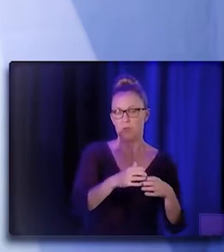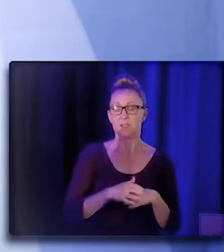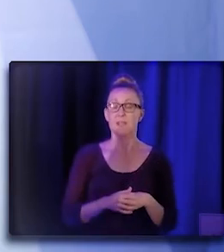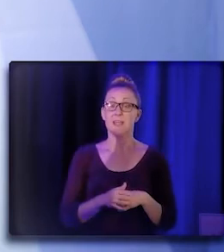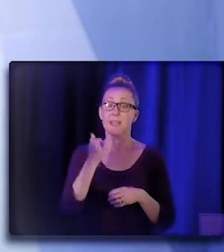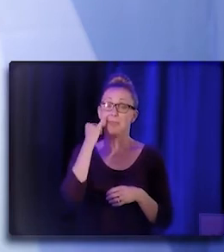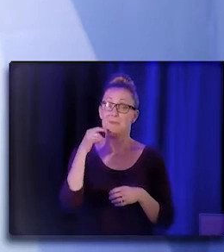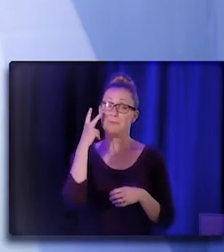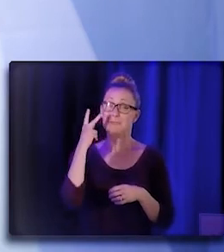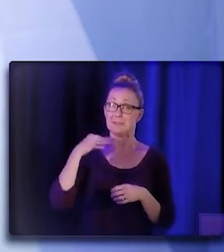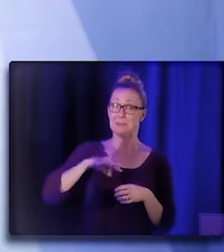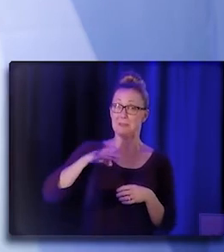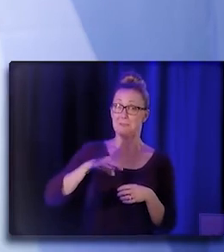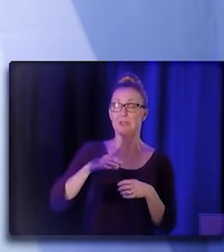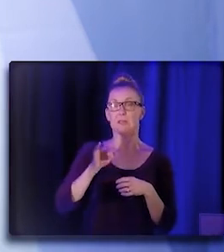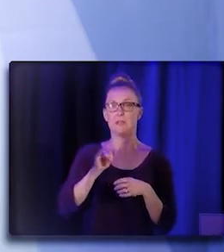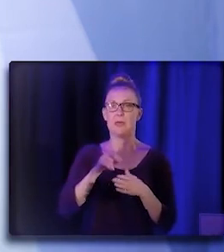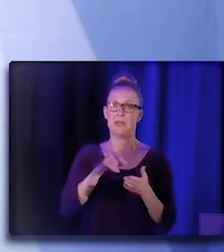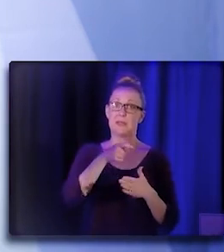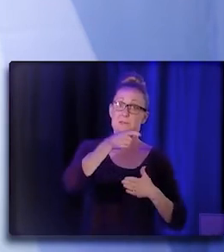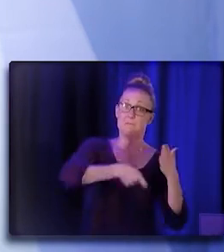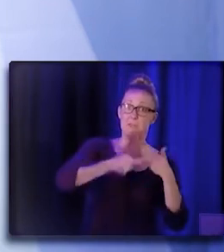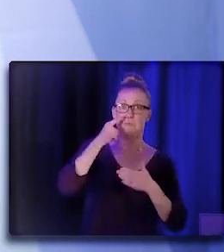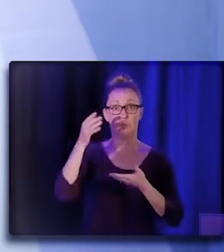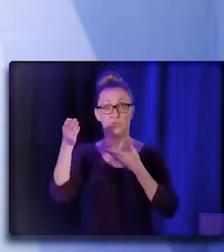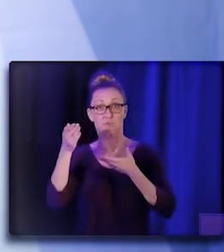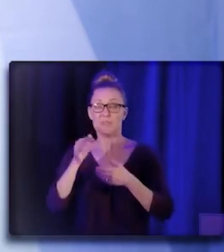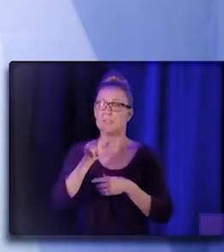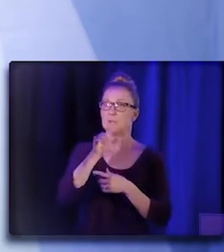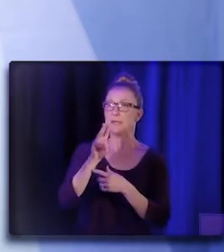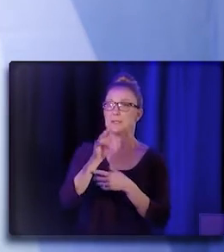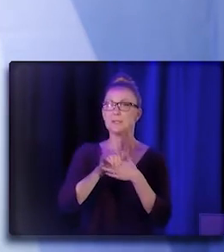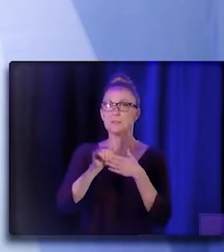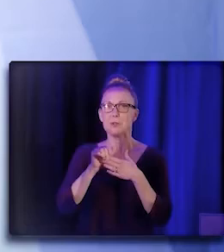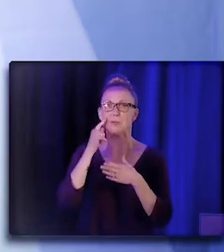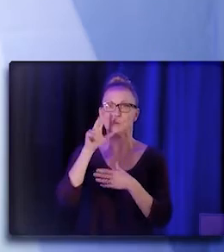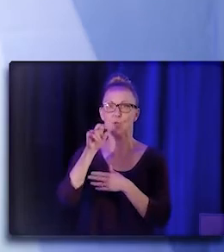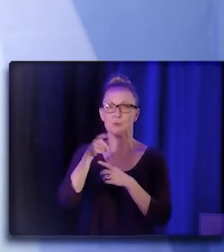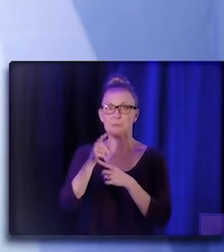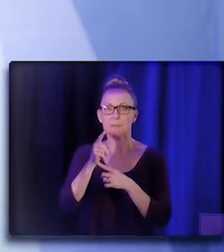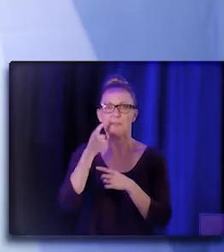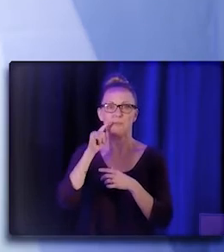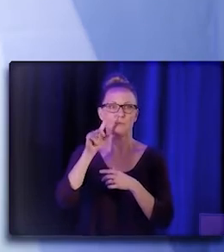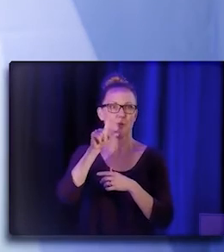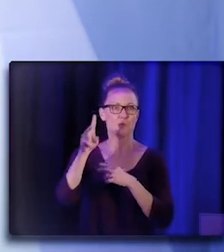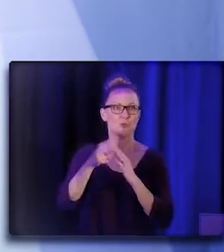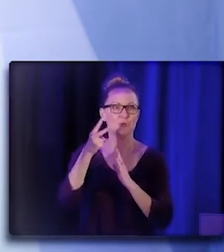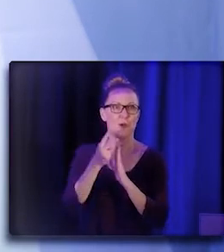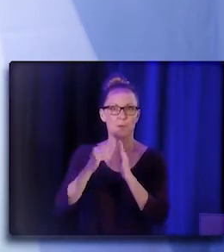the fee for service model is $26 for 30 minutes for two hour max per beneficiary.